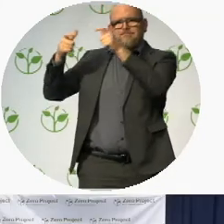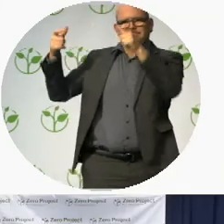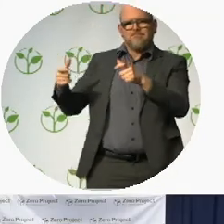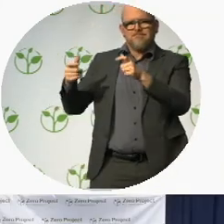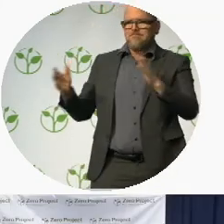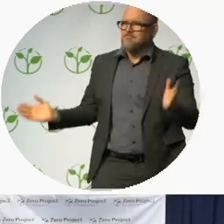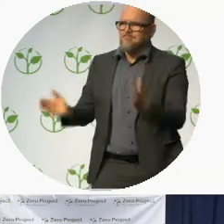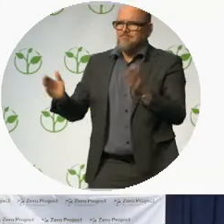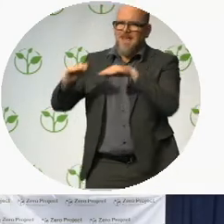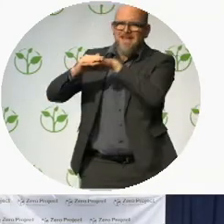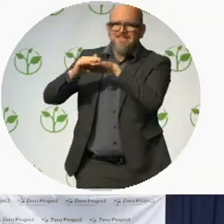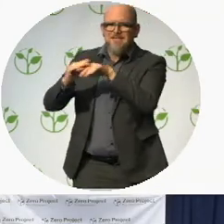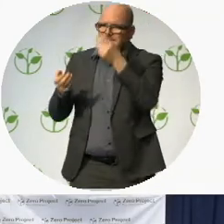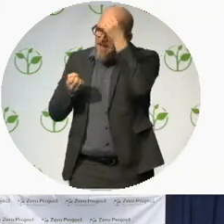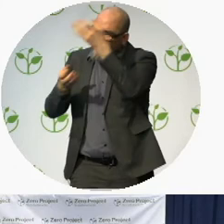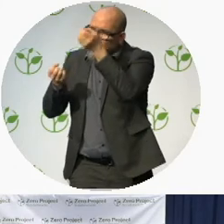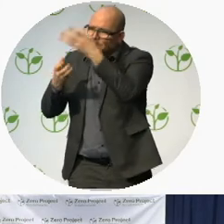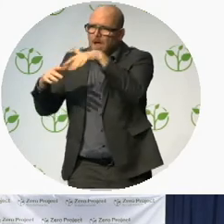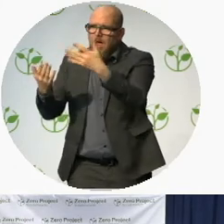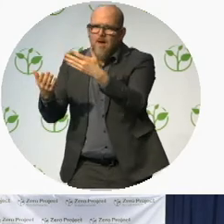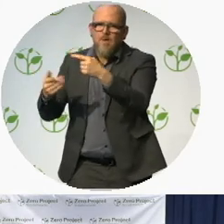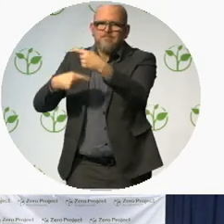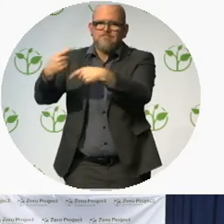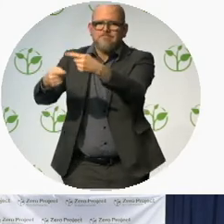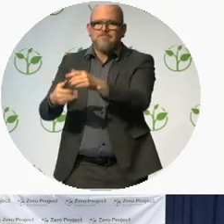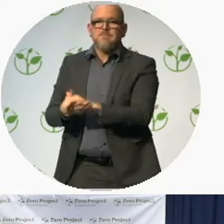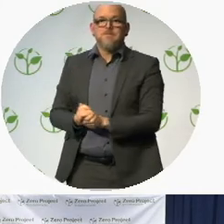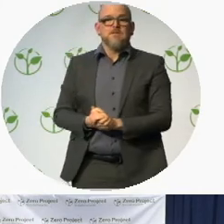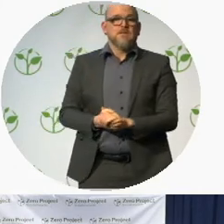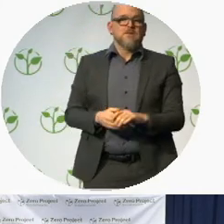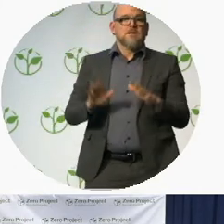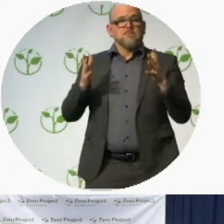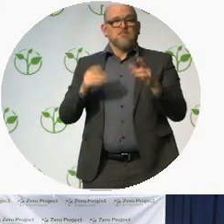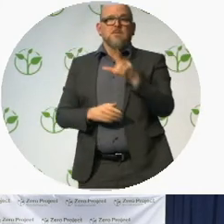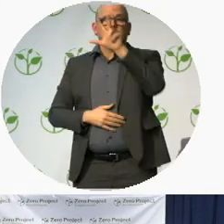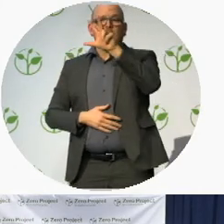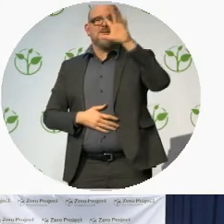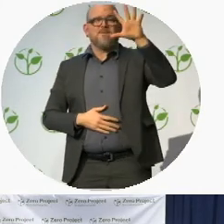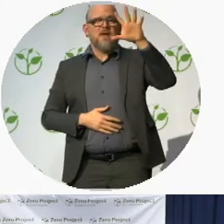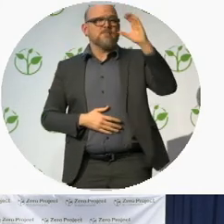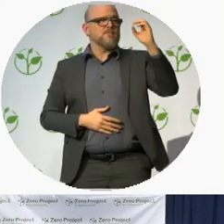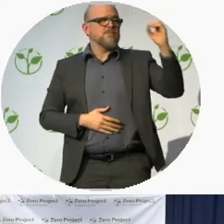More than 35,000 service providers have been trained since the start of the project in 2009.